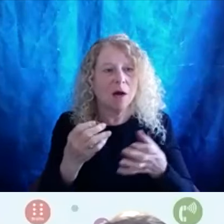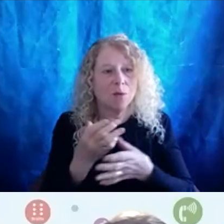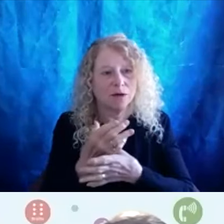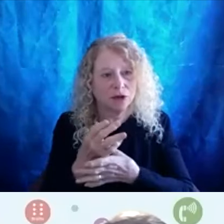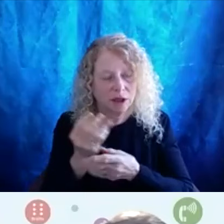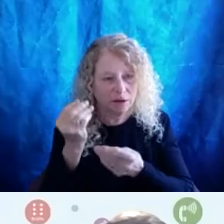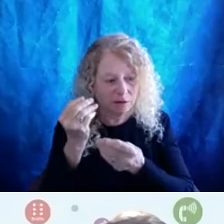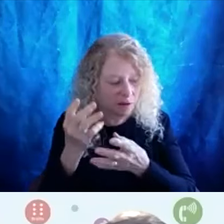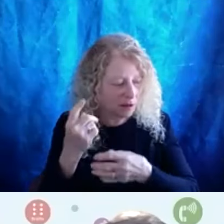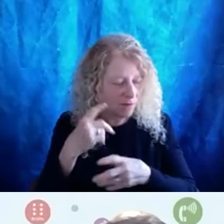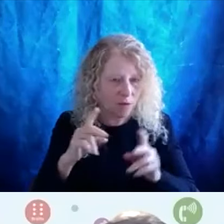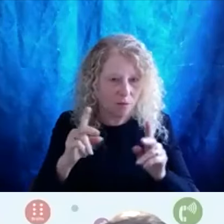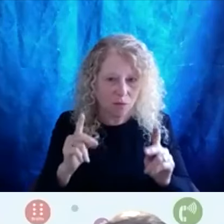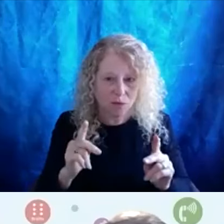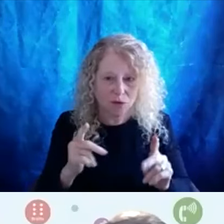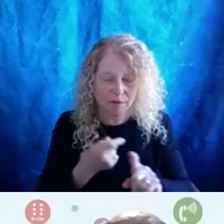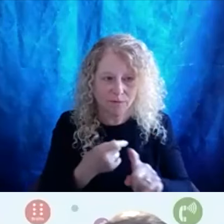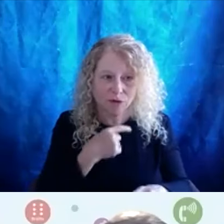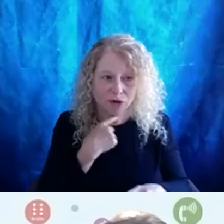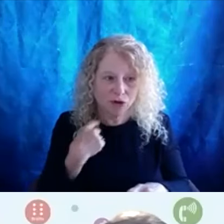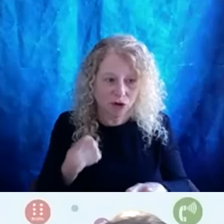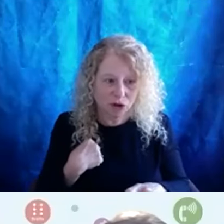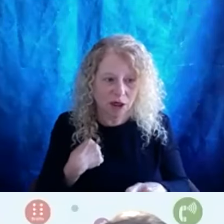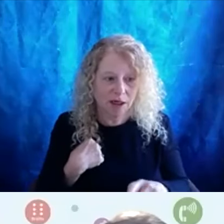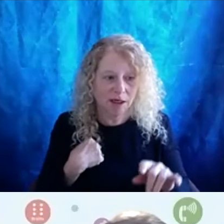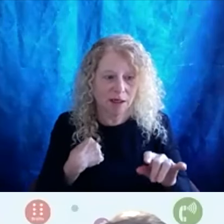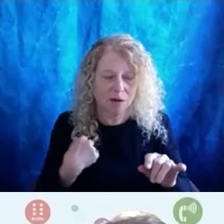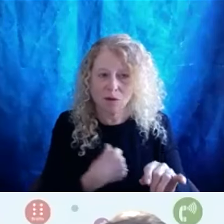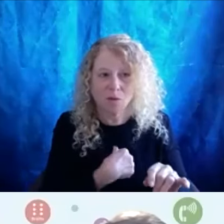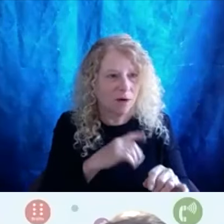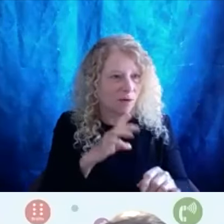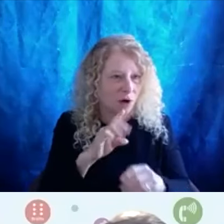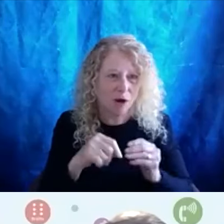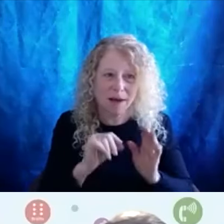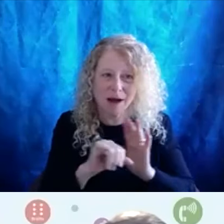For a person that came from China, like we don't really talk about our